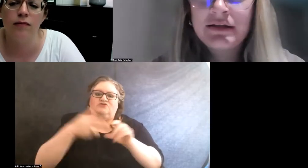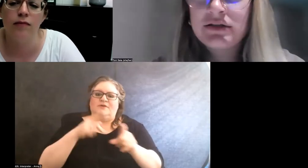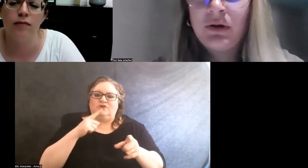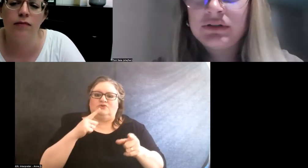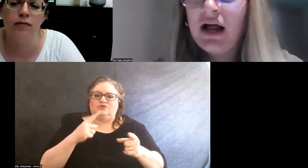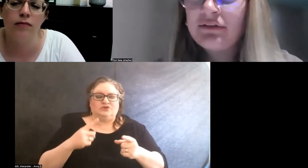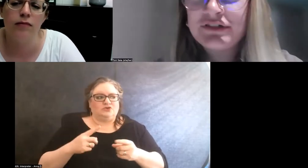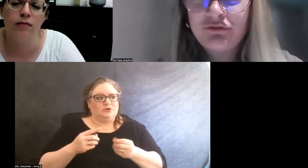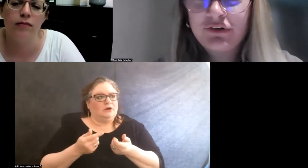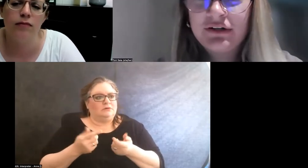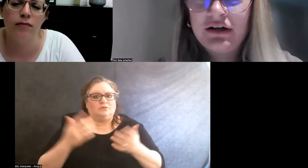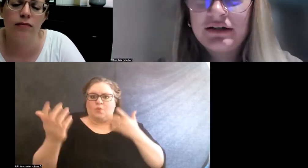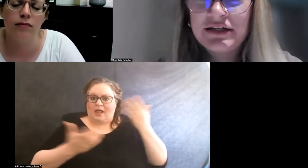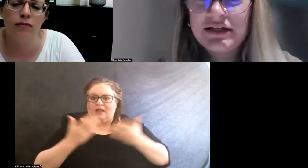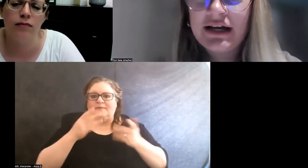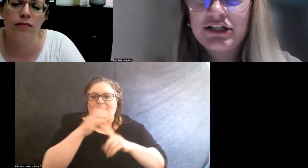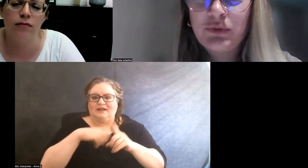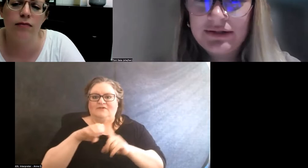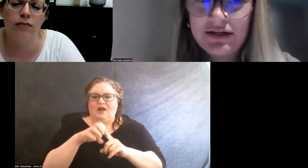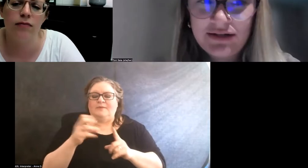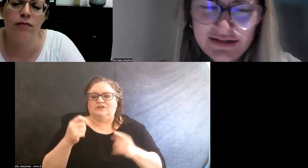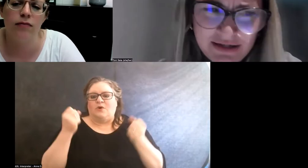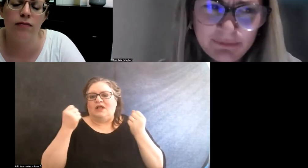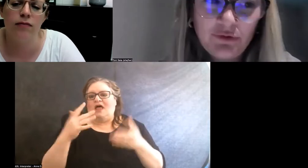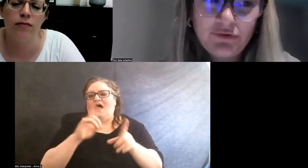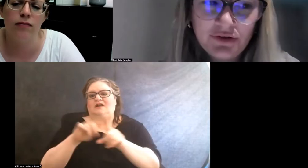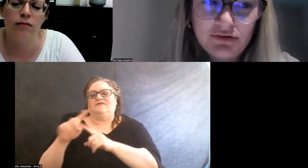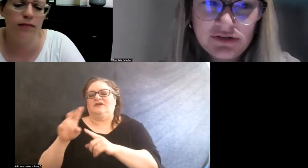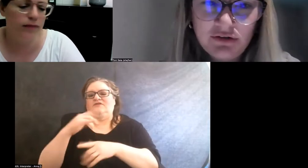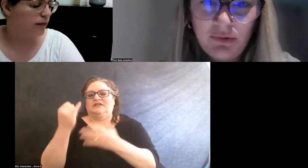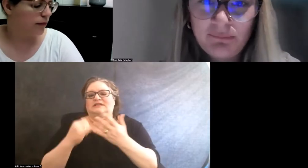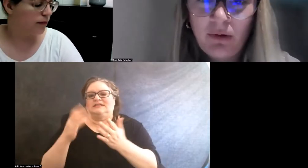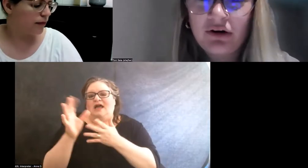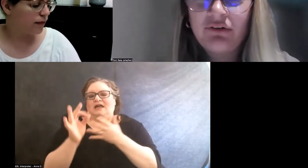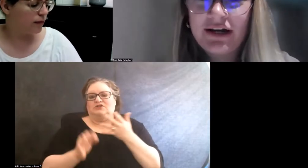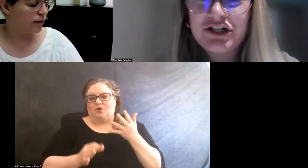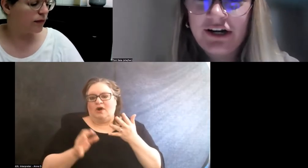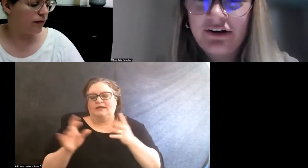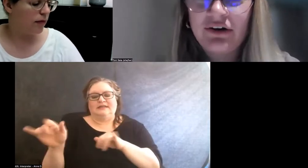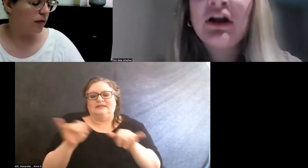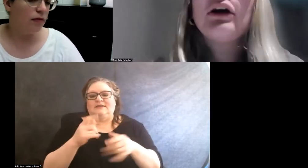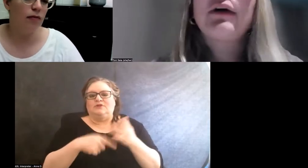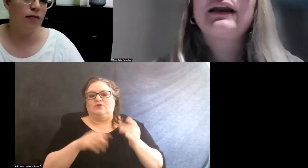And so a lot of different design choices, and similar to what Margaret already shared, right?